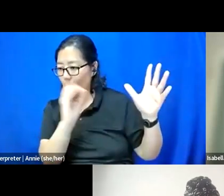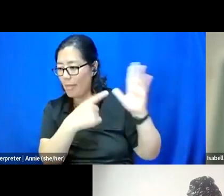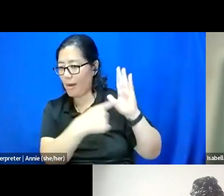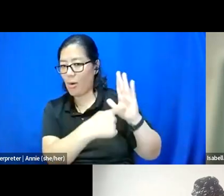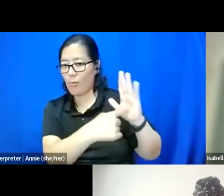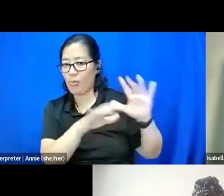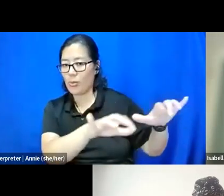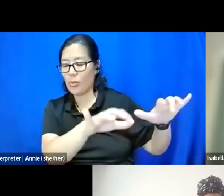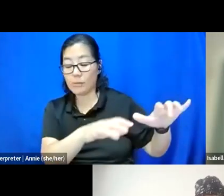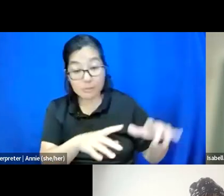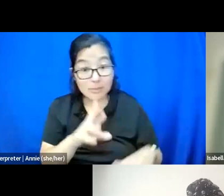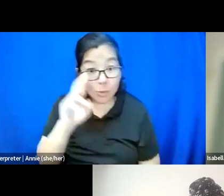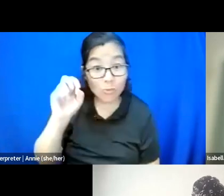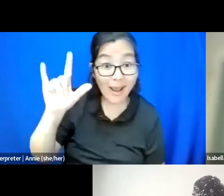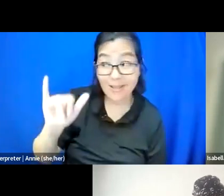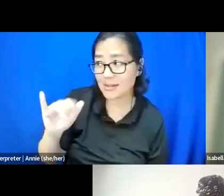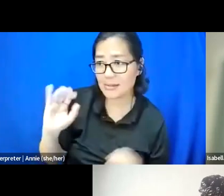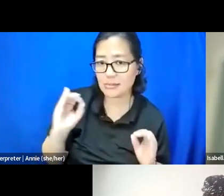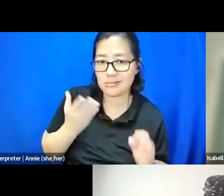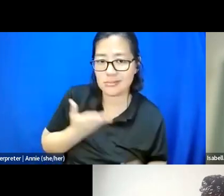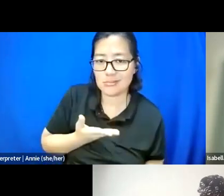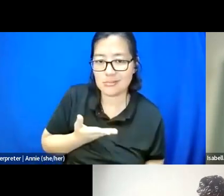But the reality is there's not going to be anybody there for an even longer time